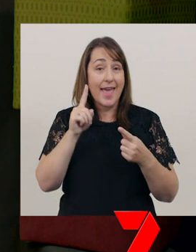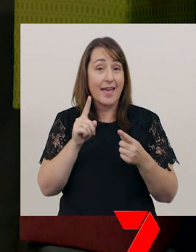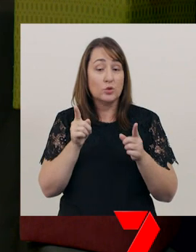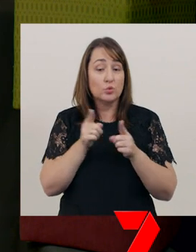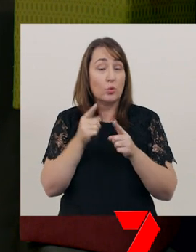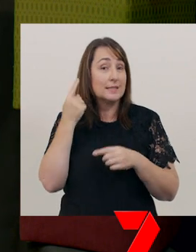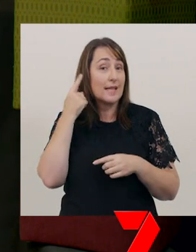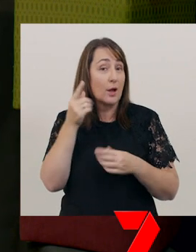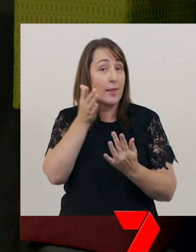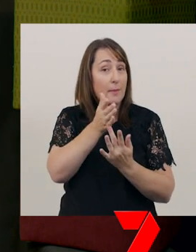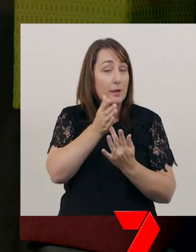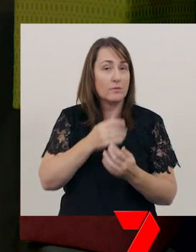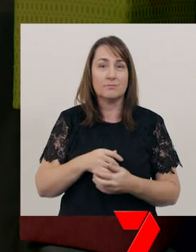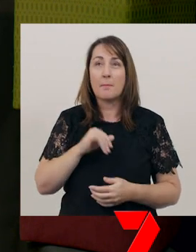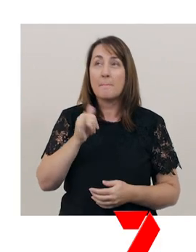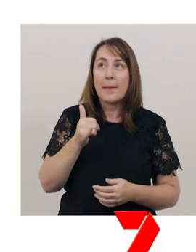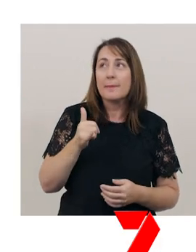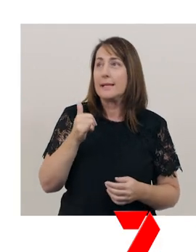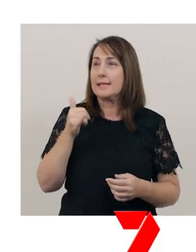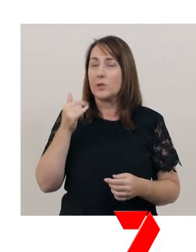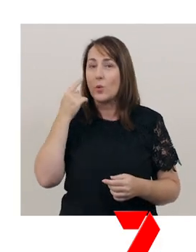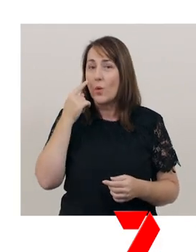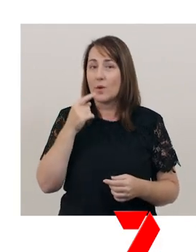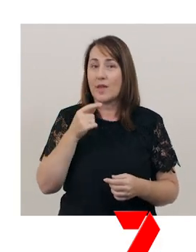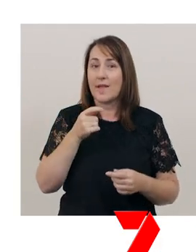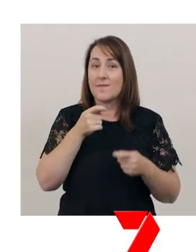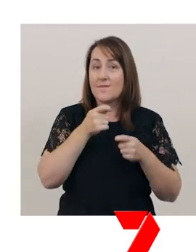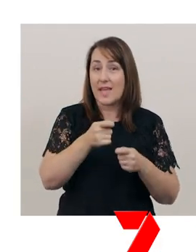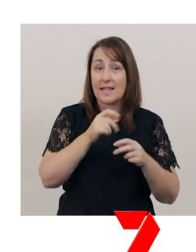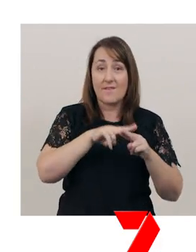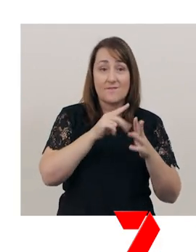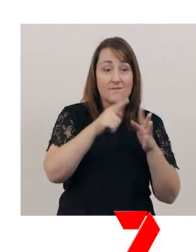Maybe you thought of ‘fed’, ‘bed’,